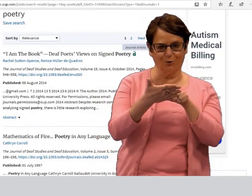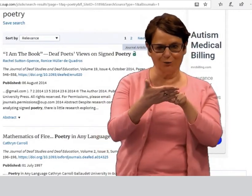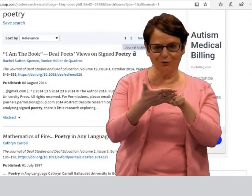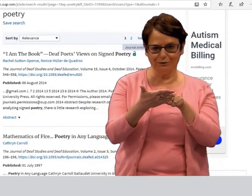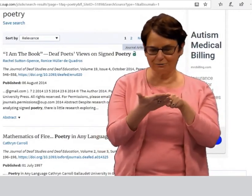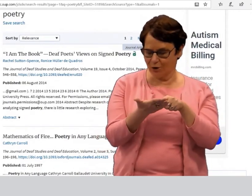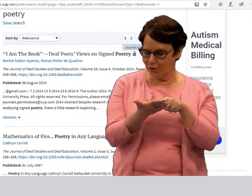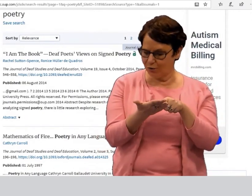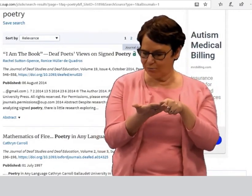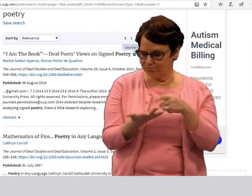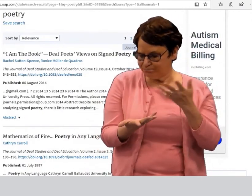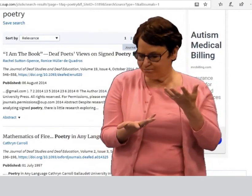I found a few articles.